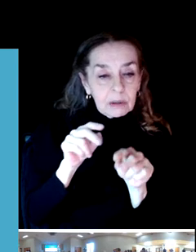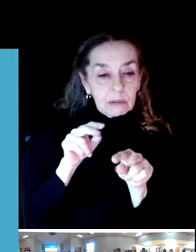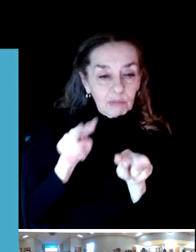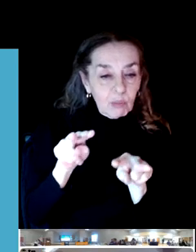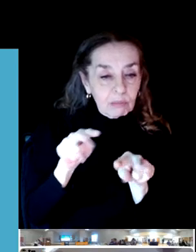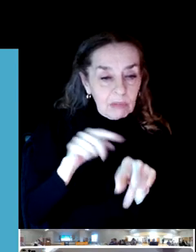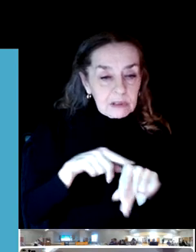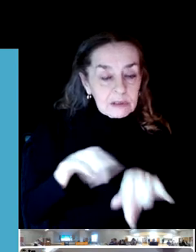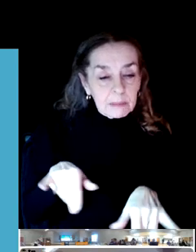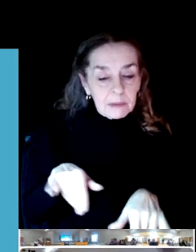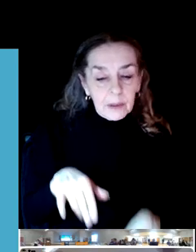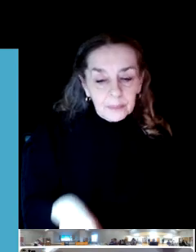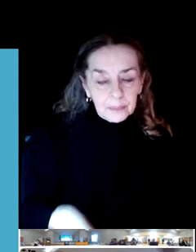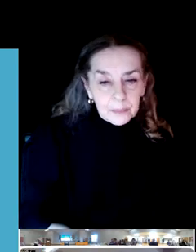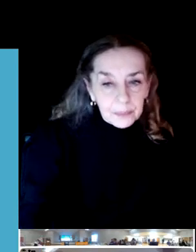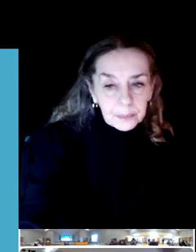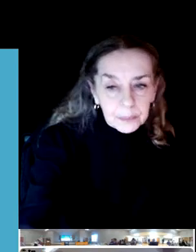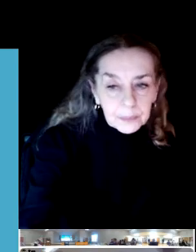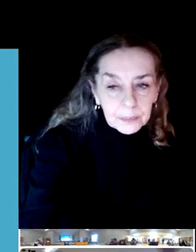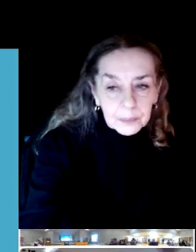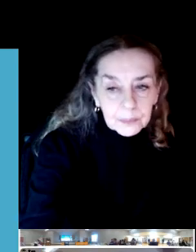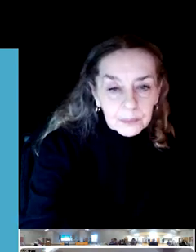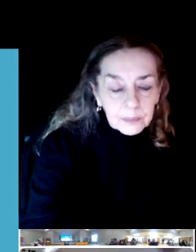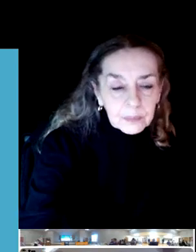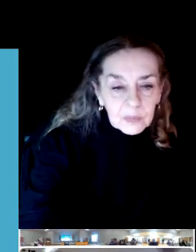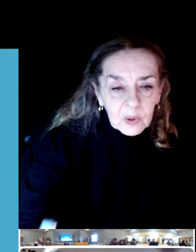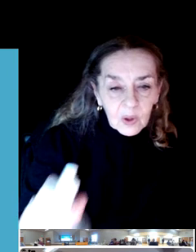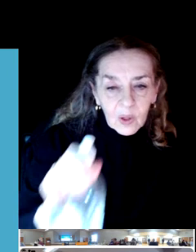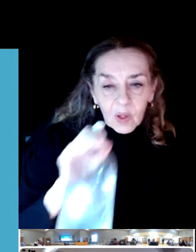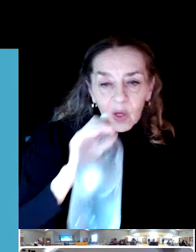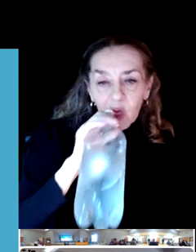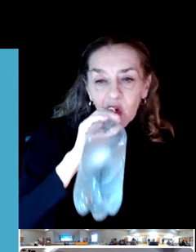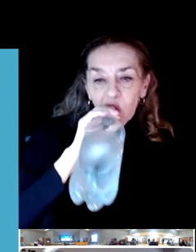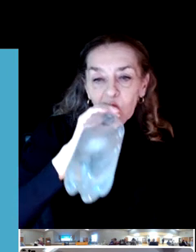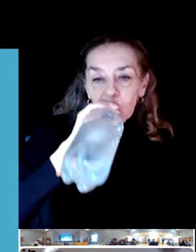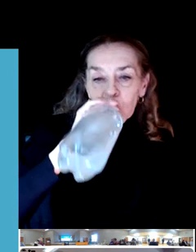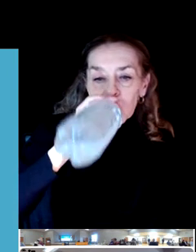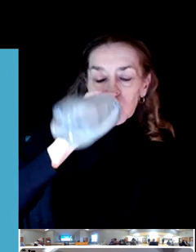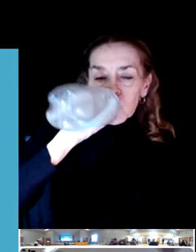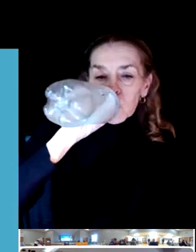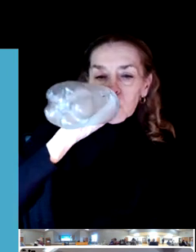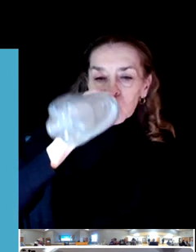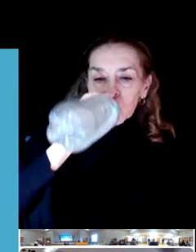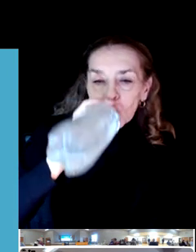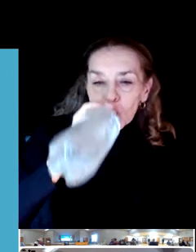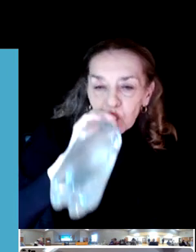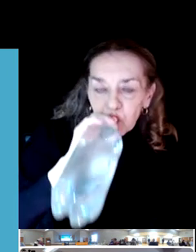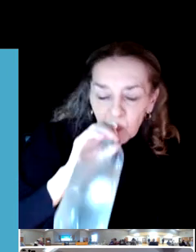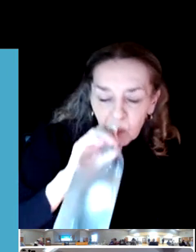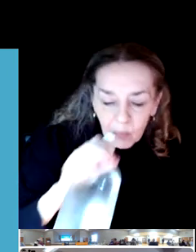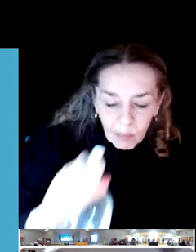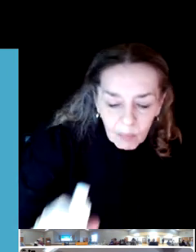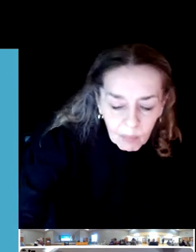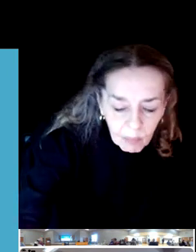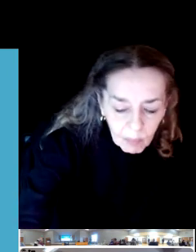Yeah, just to gen an accurate headcount, are there people in our online chat who have multiple people sitting at the same computer?